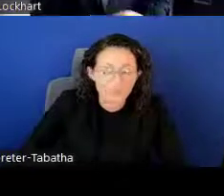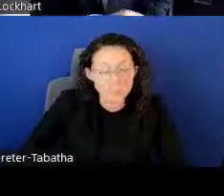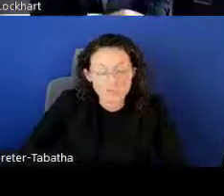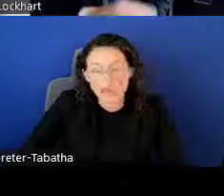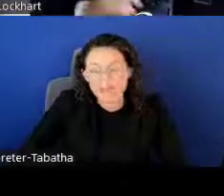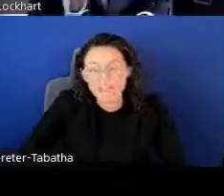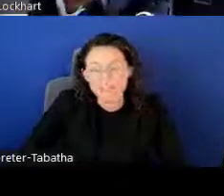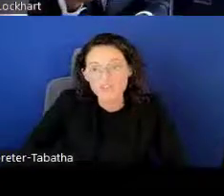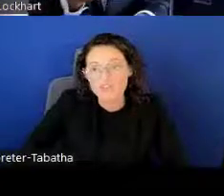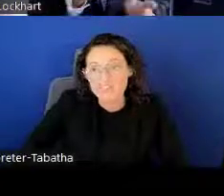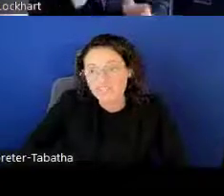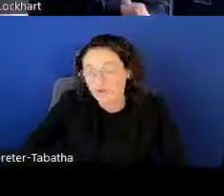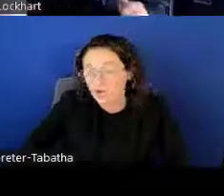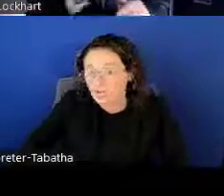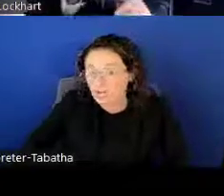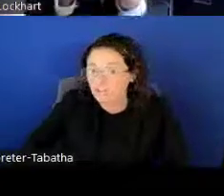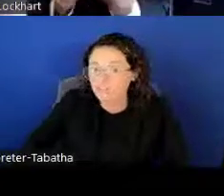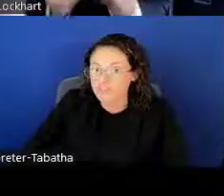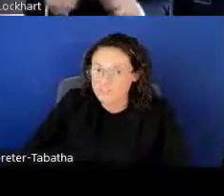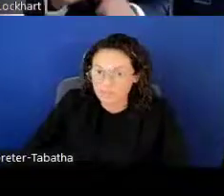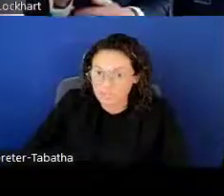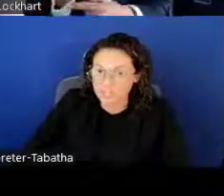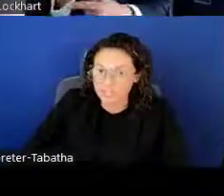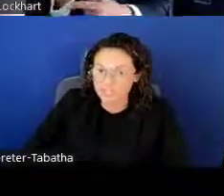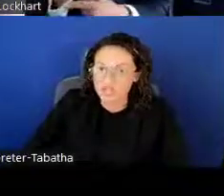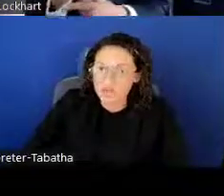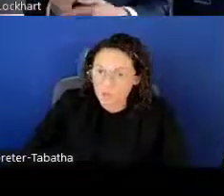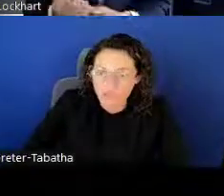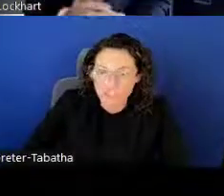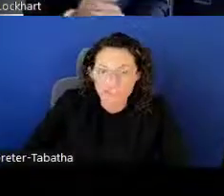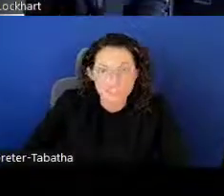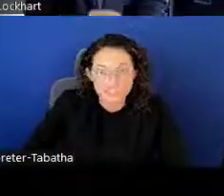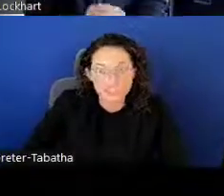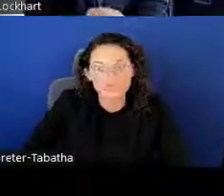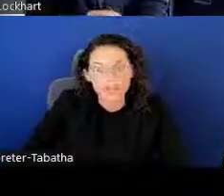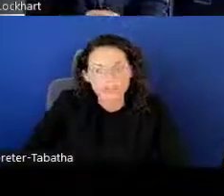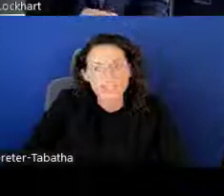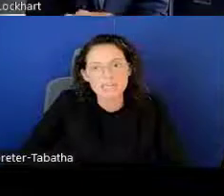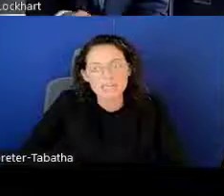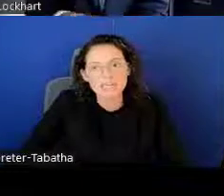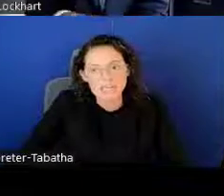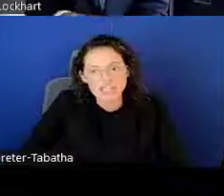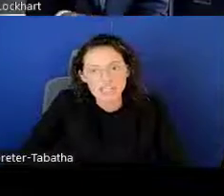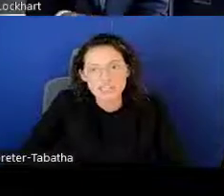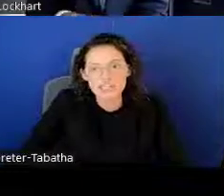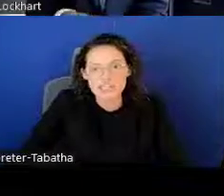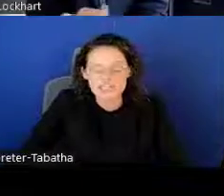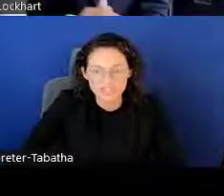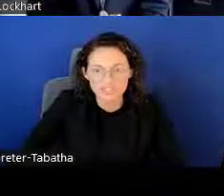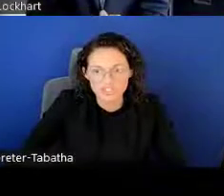We do have individuals that get awarded on their first application, but we just continue recommending being patient and diligent.